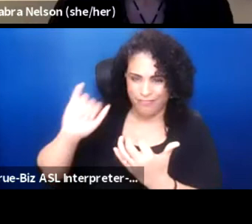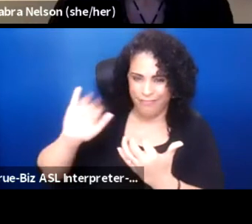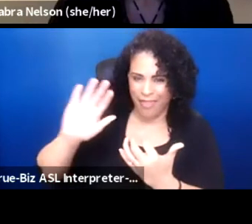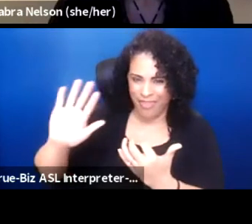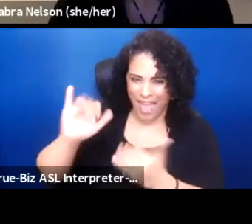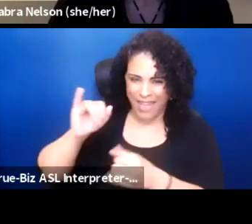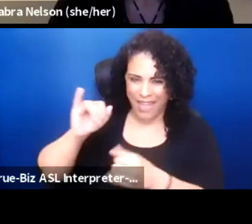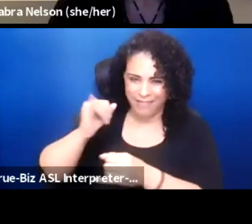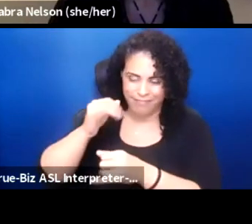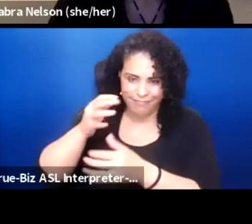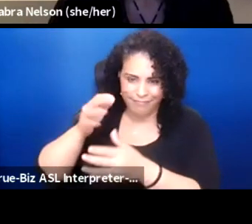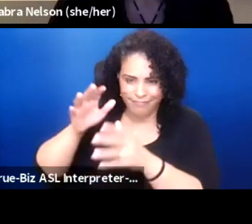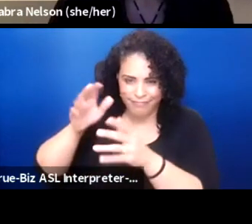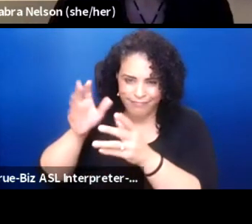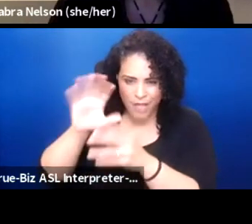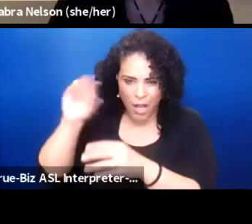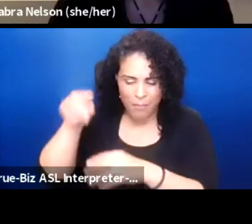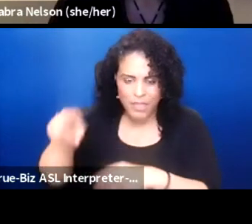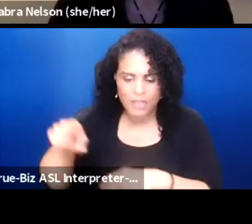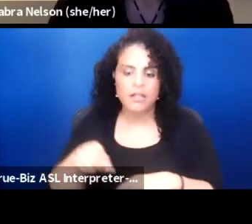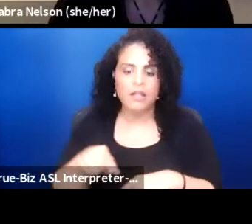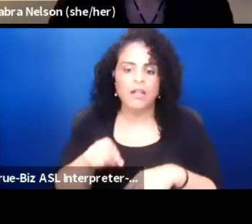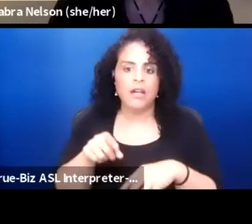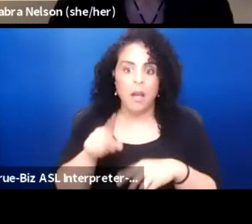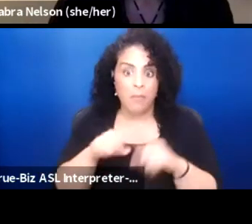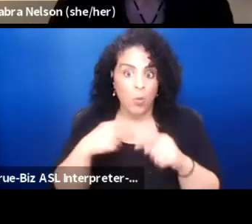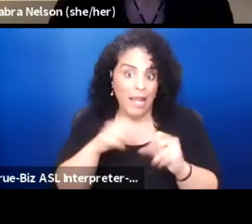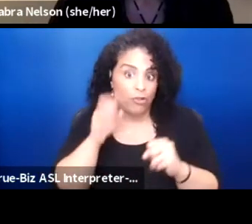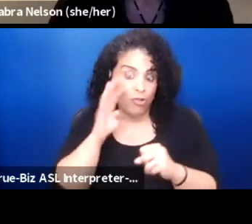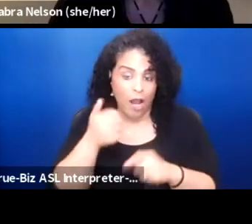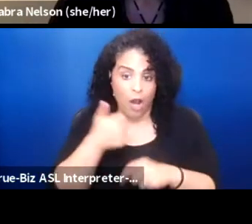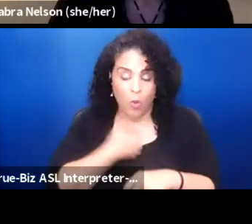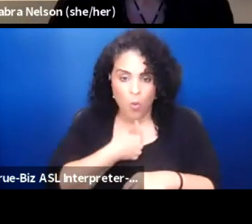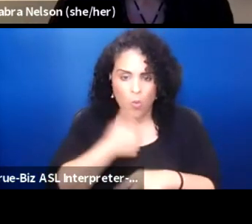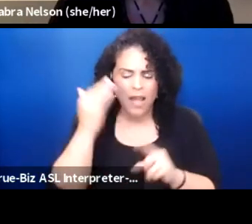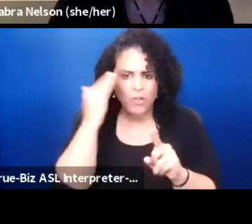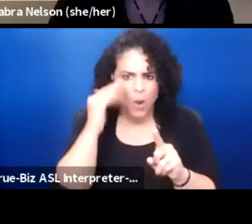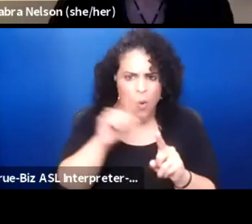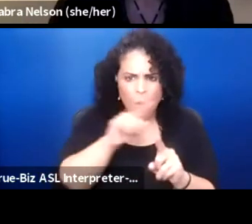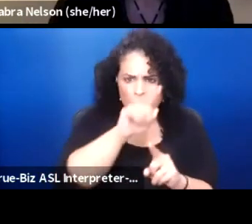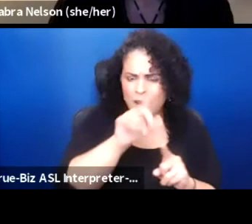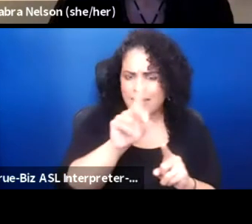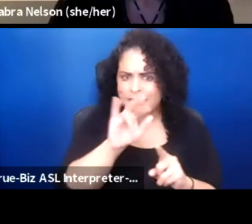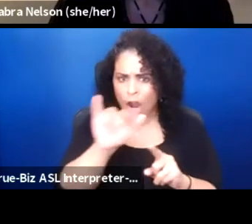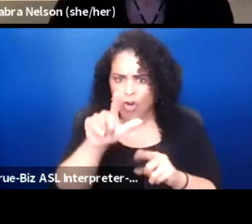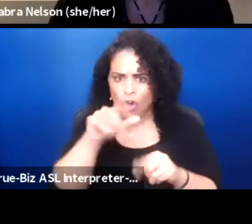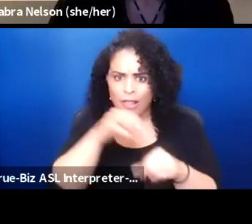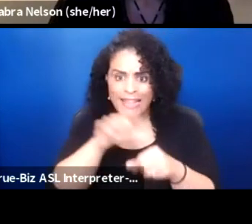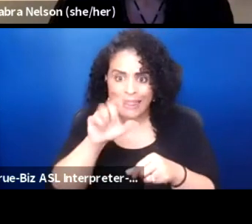I know that Darrell up in Lemy, I've seen a couple of the plays they put on. It's almost like the community said,